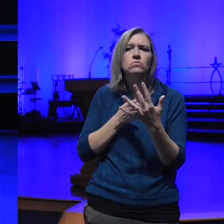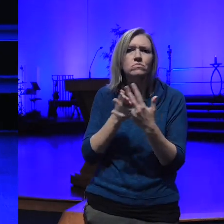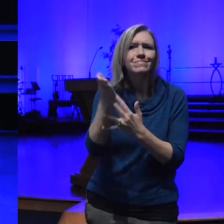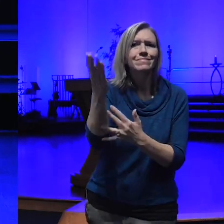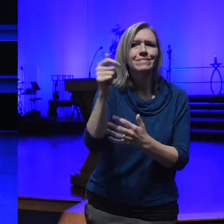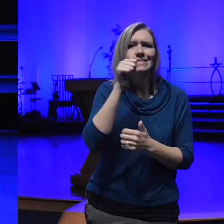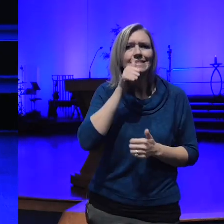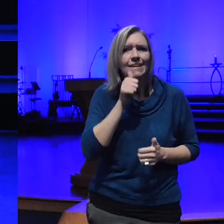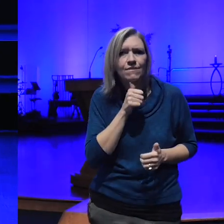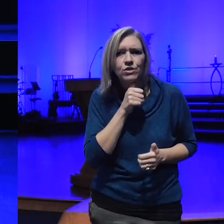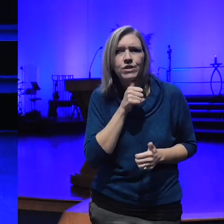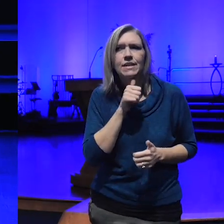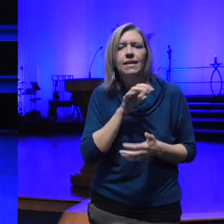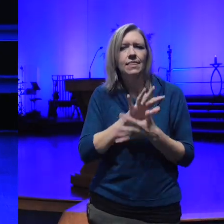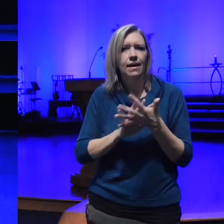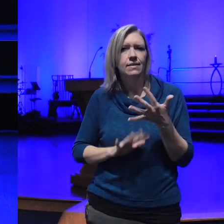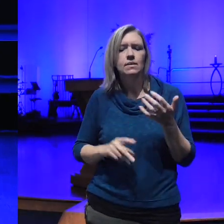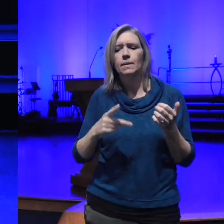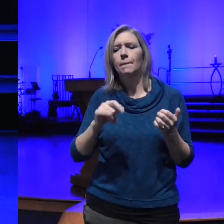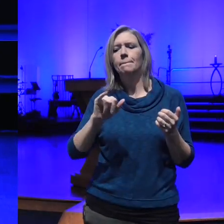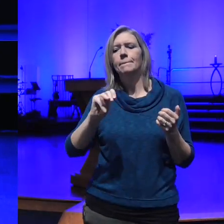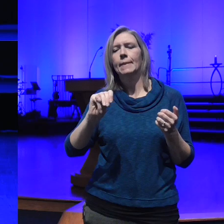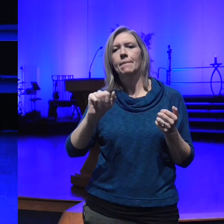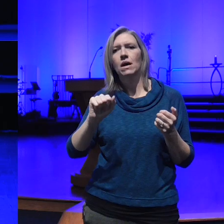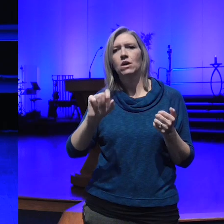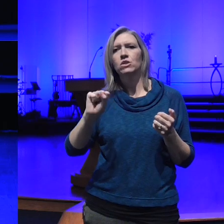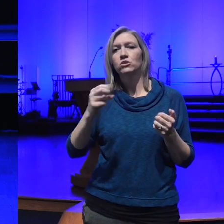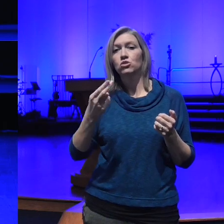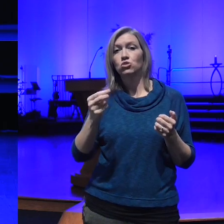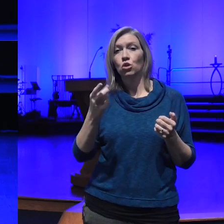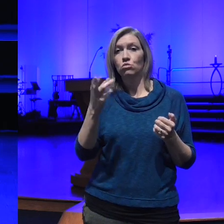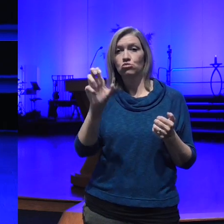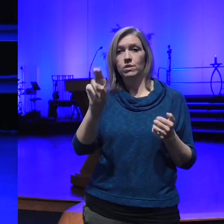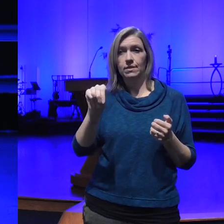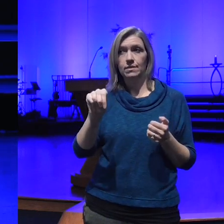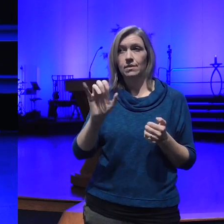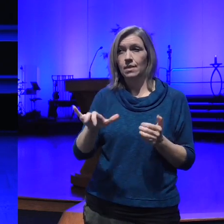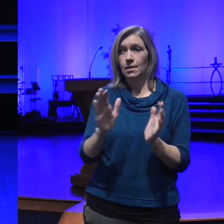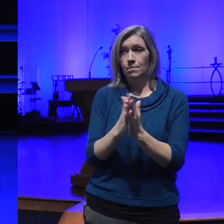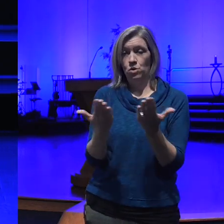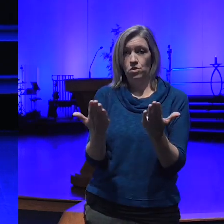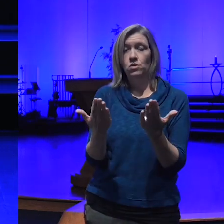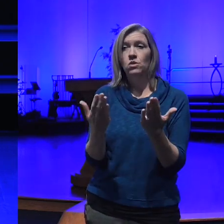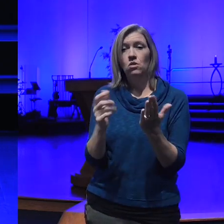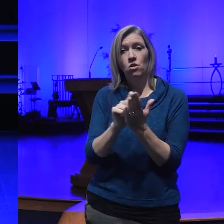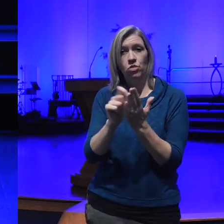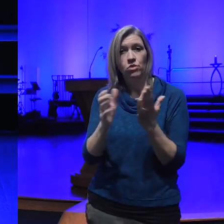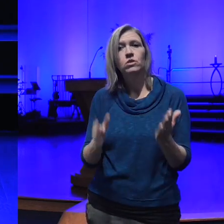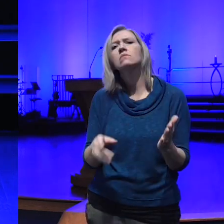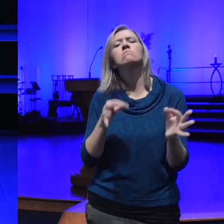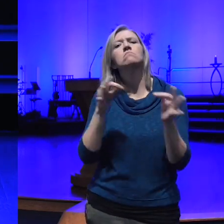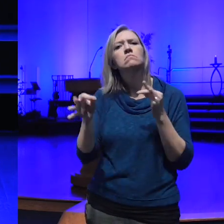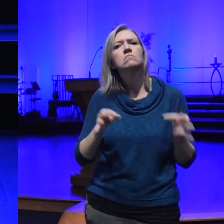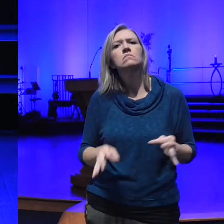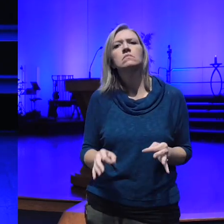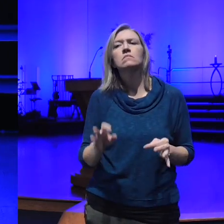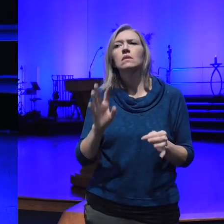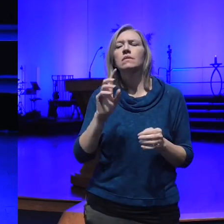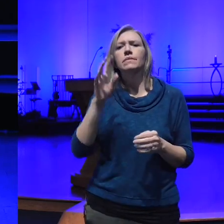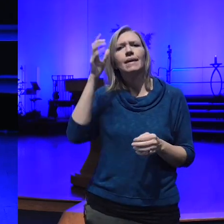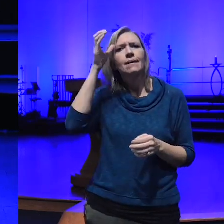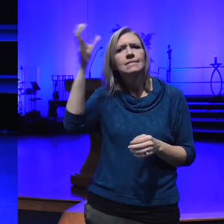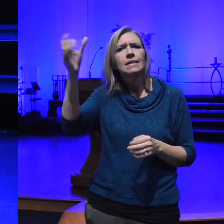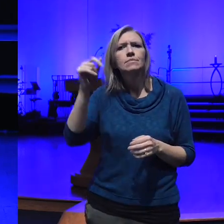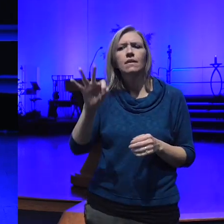and pimin in this book talks about the notion of being a bodhisatta in the Buddhist teachings she